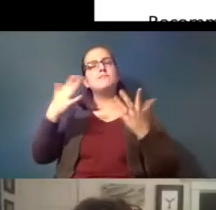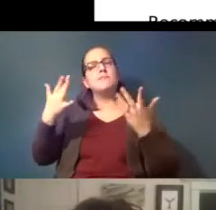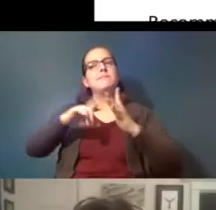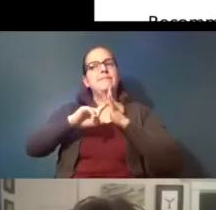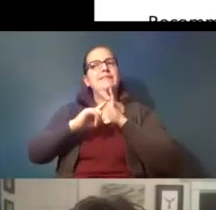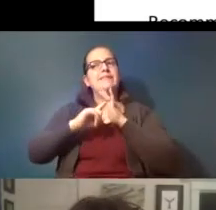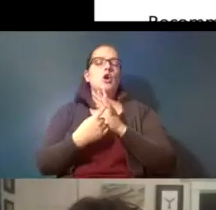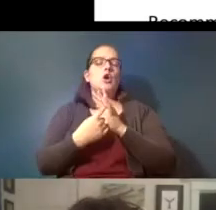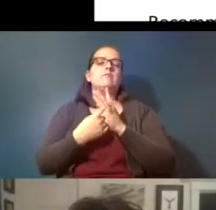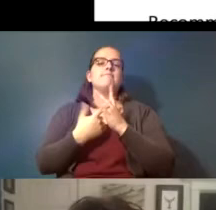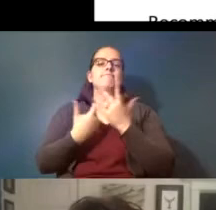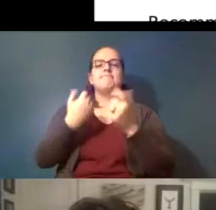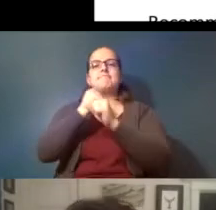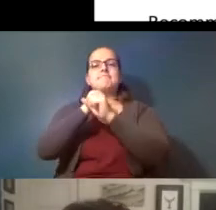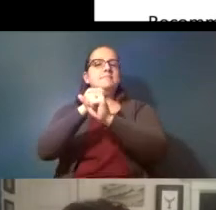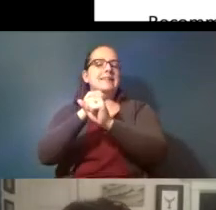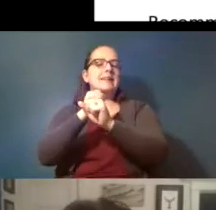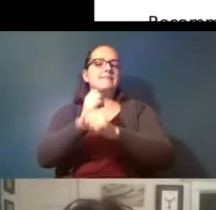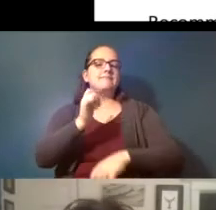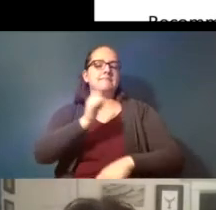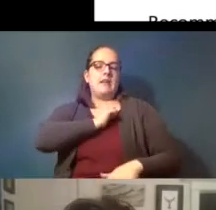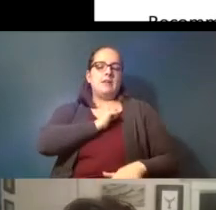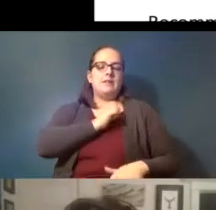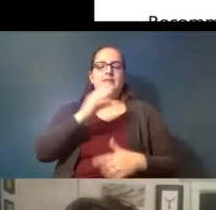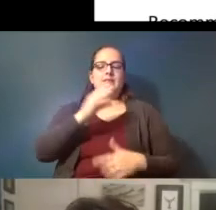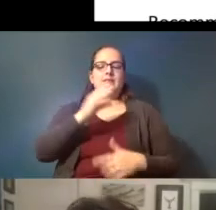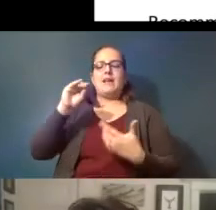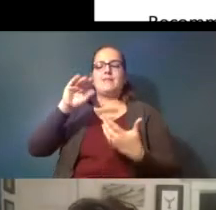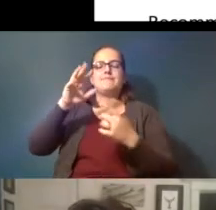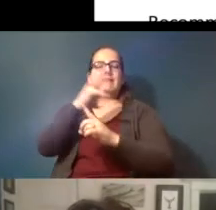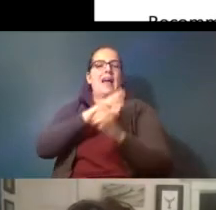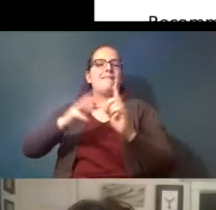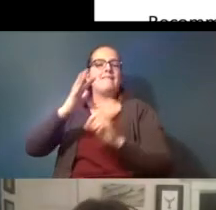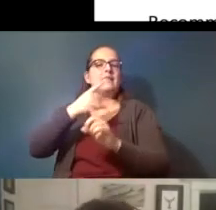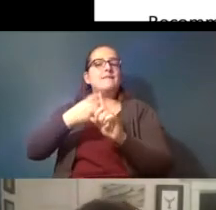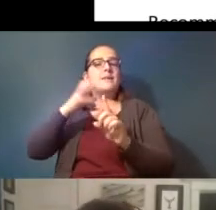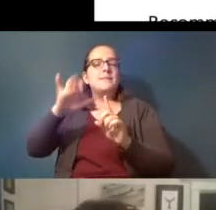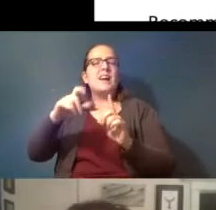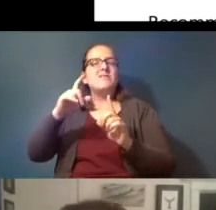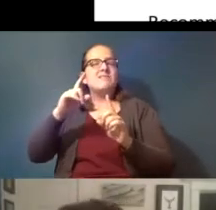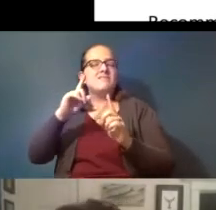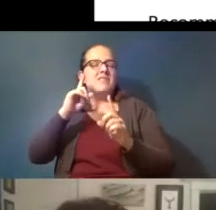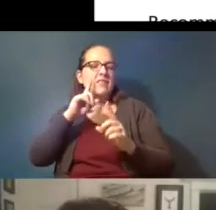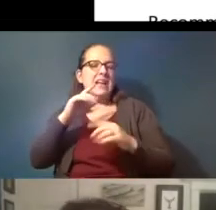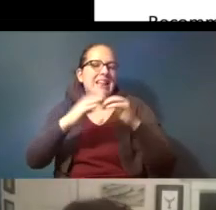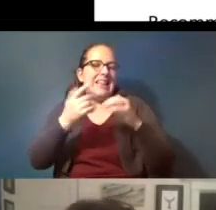you know protecting ourselves and the environment from it to some extent because it's probably not